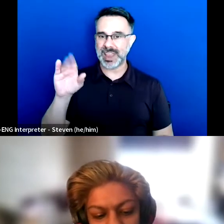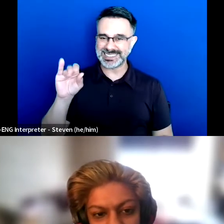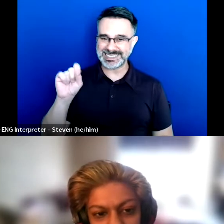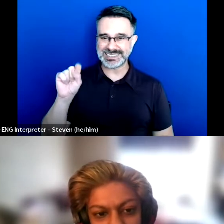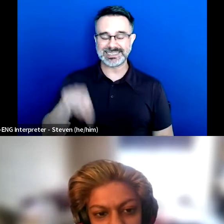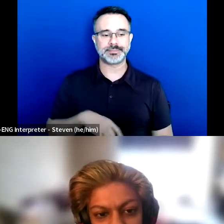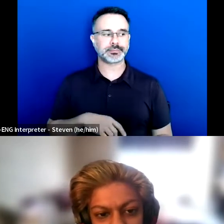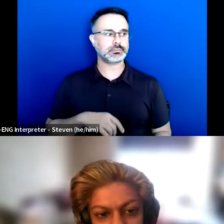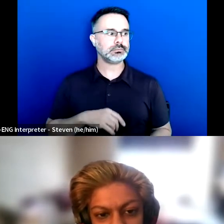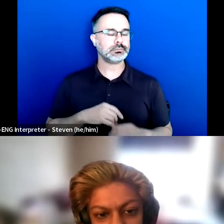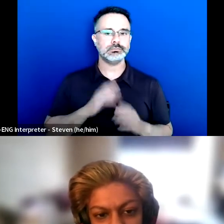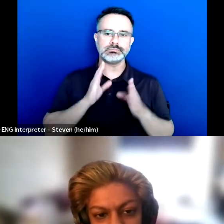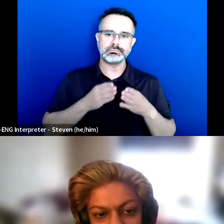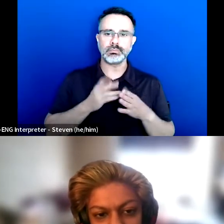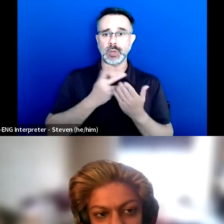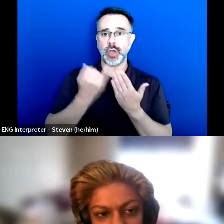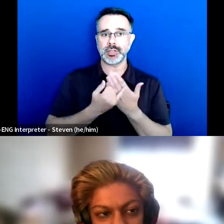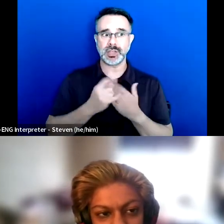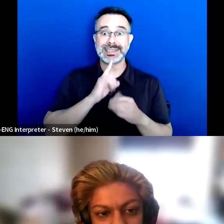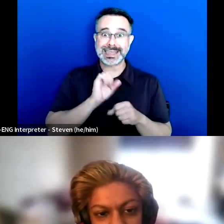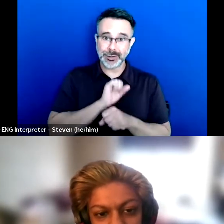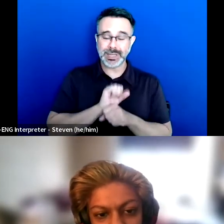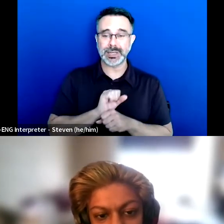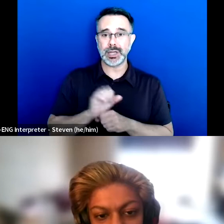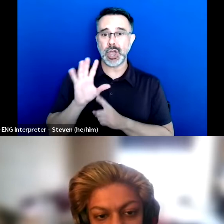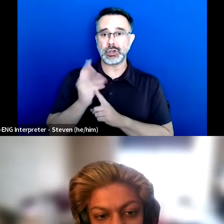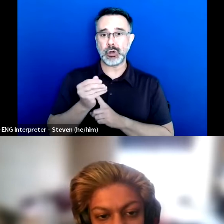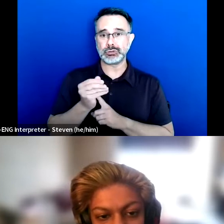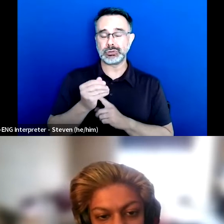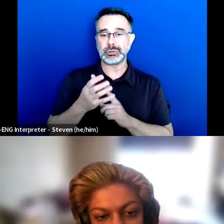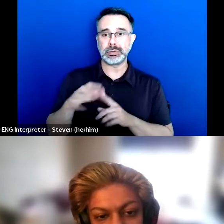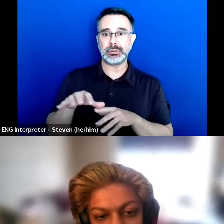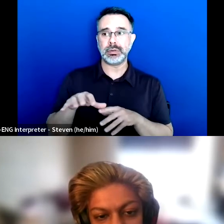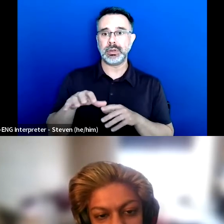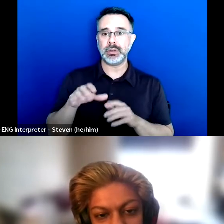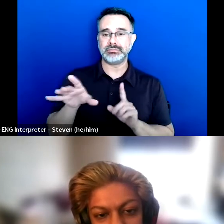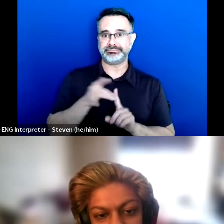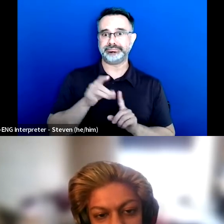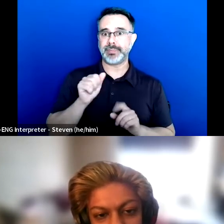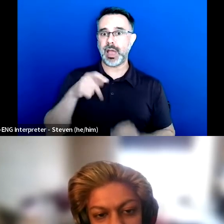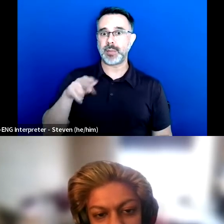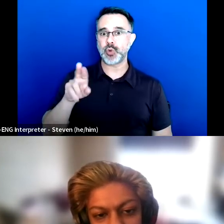that were literally cultural appropriation projects that they were having us too.